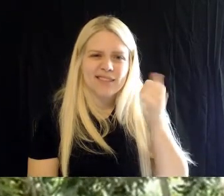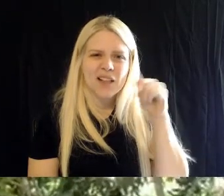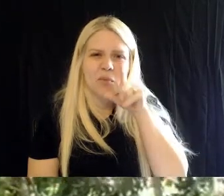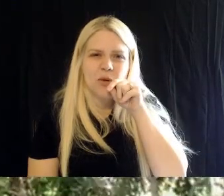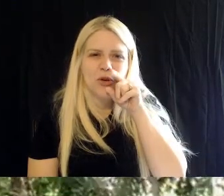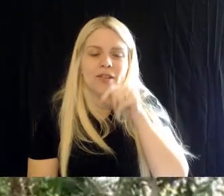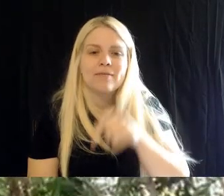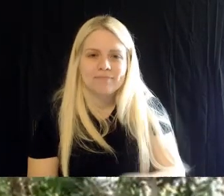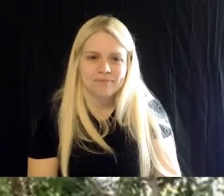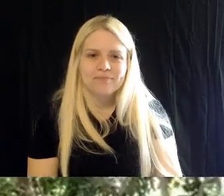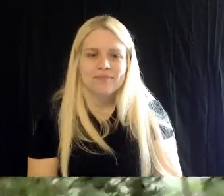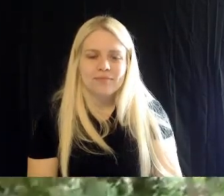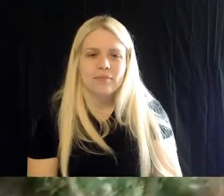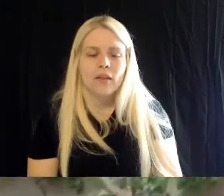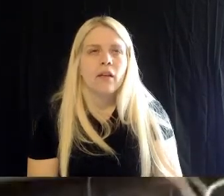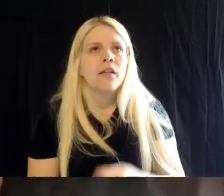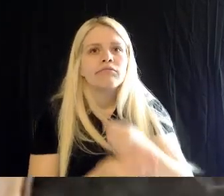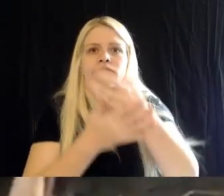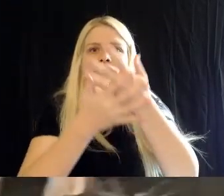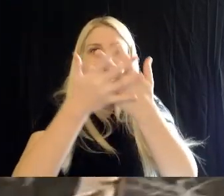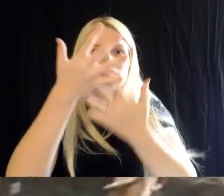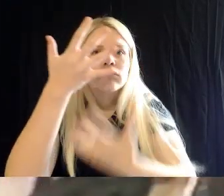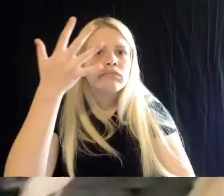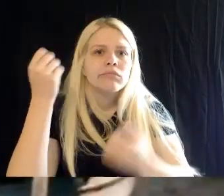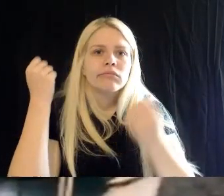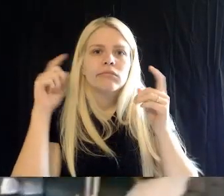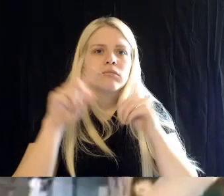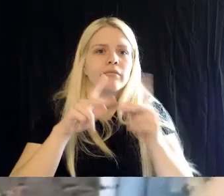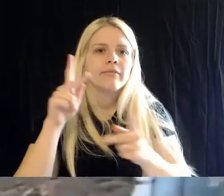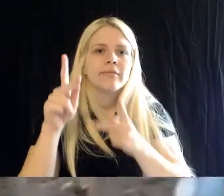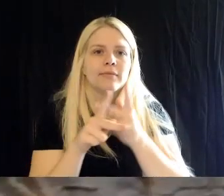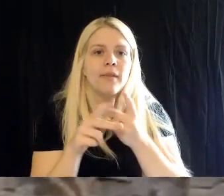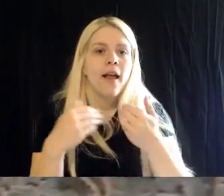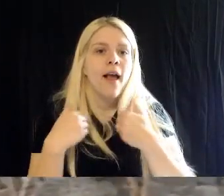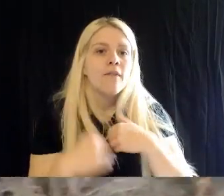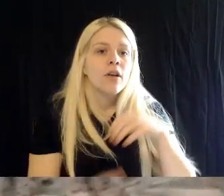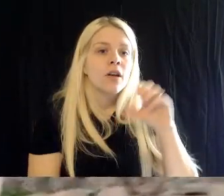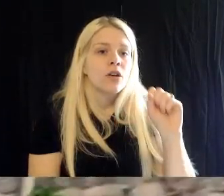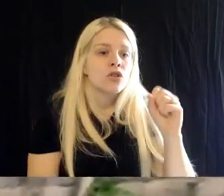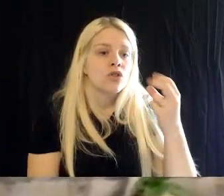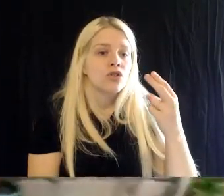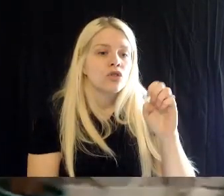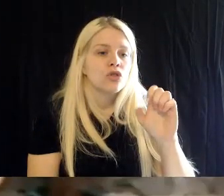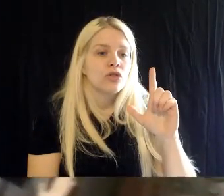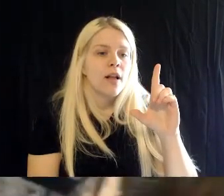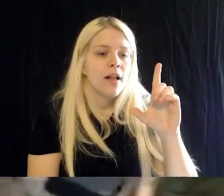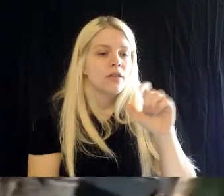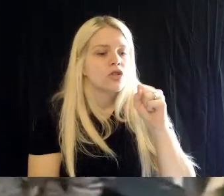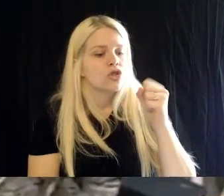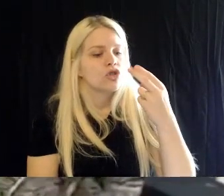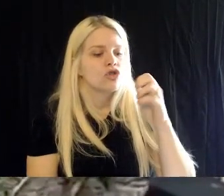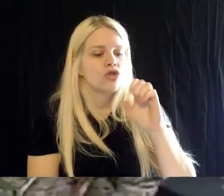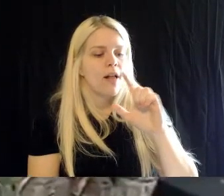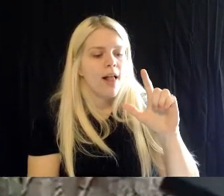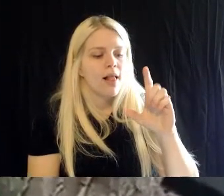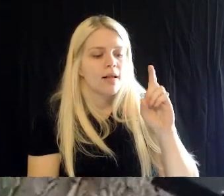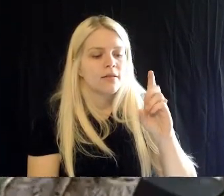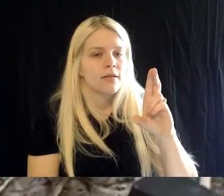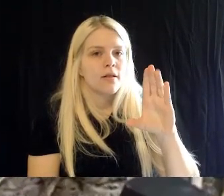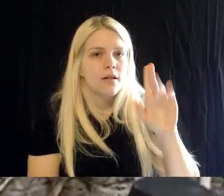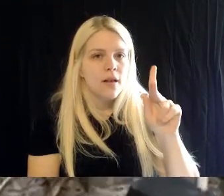We also have a Shelduck, and a Canadian goose.